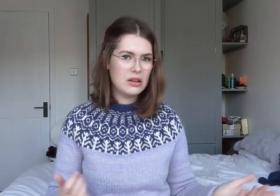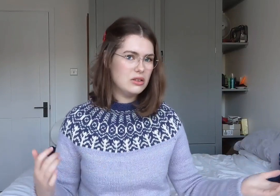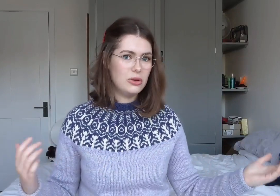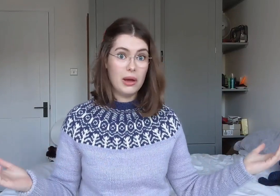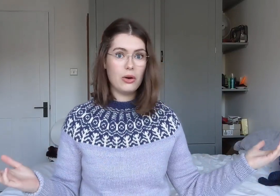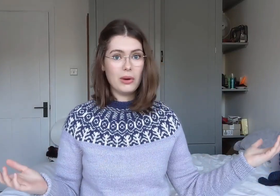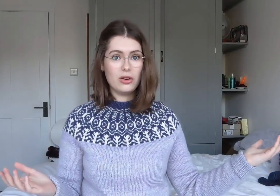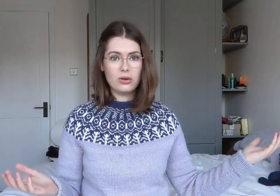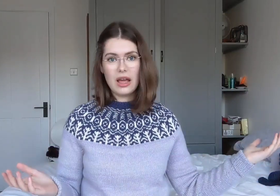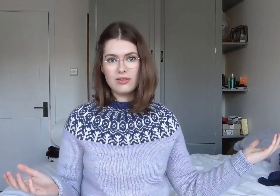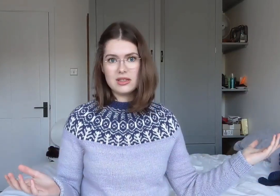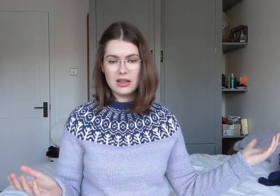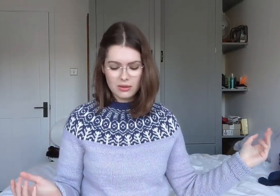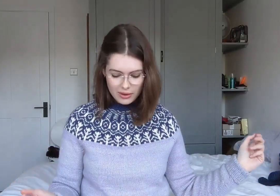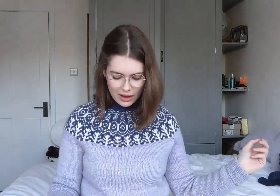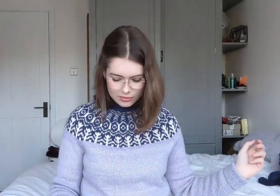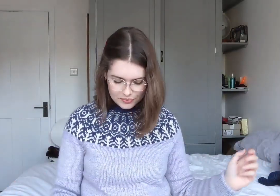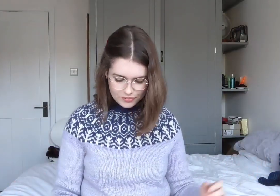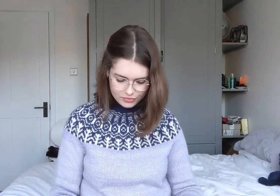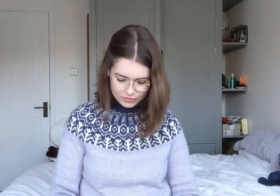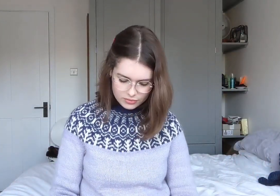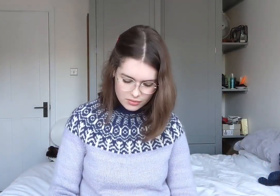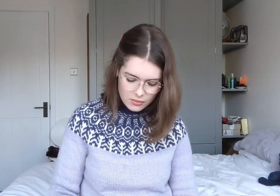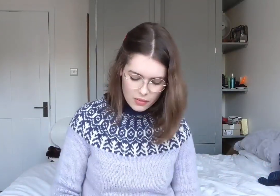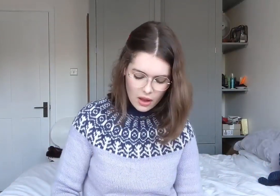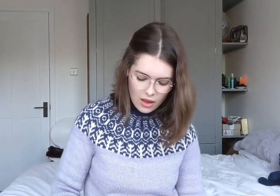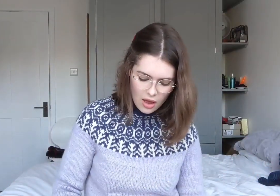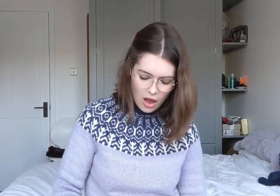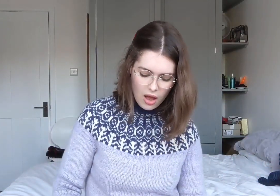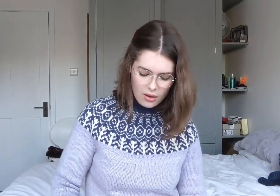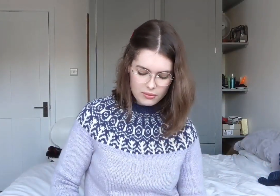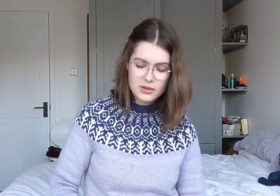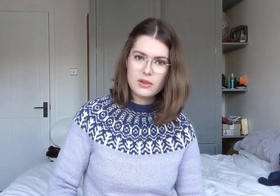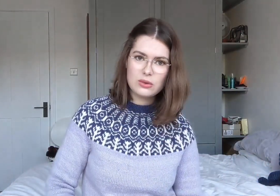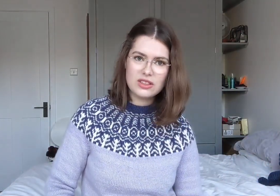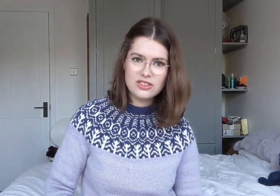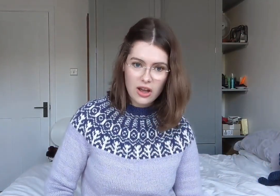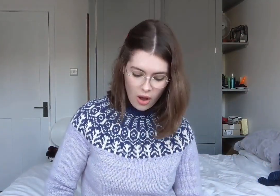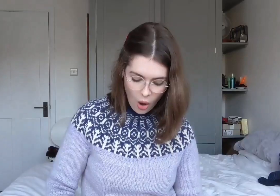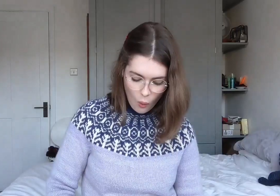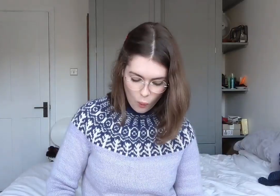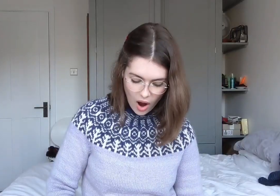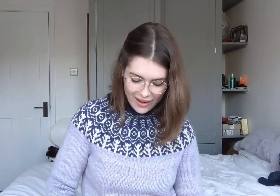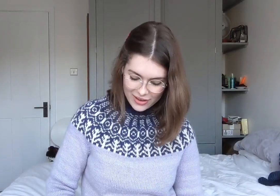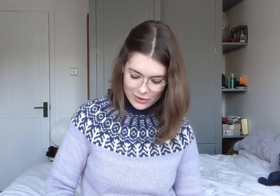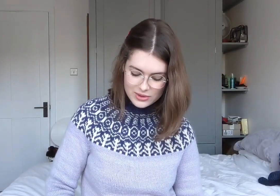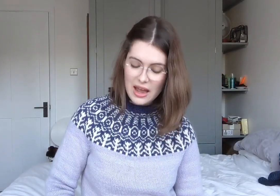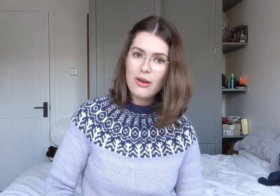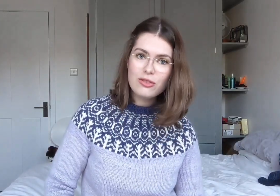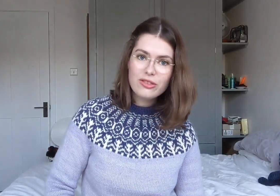and you may or may not ever see them again. Some of these questions are: Why are you deaf?